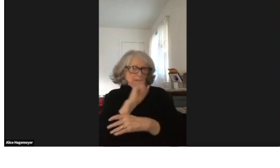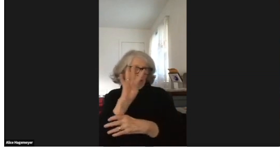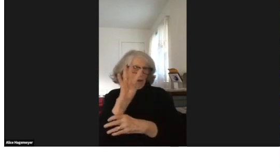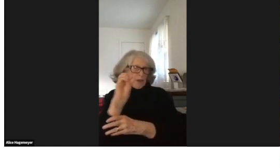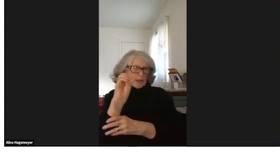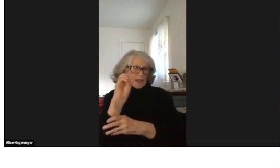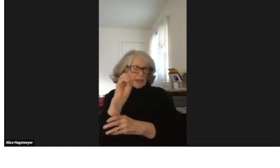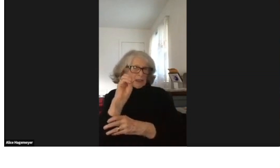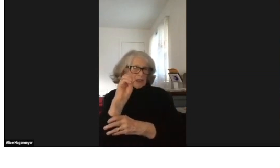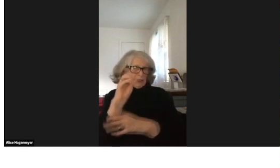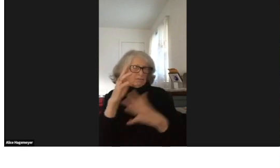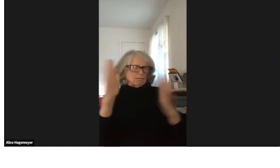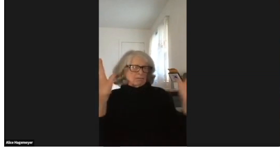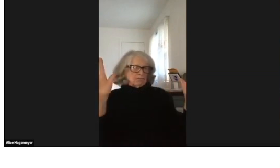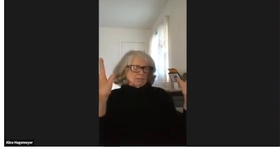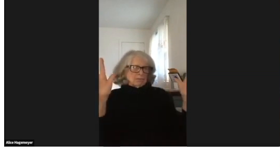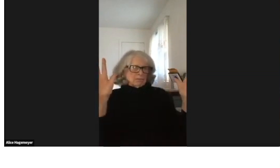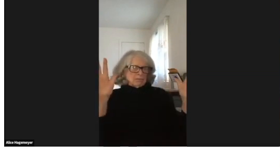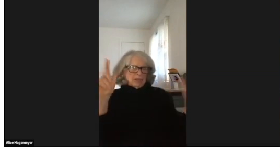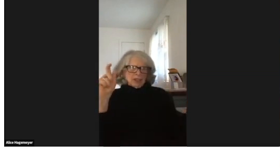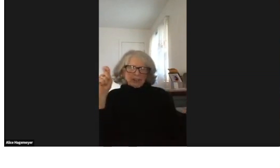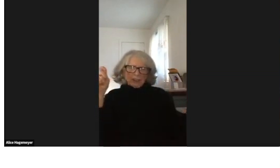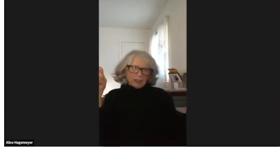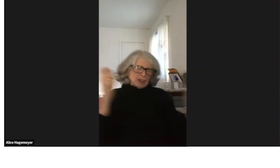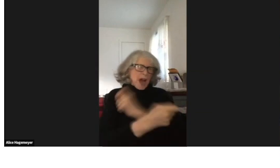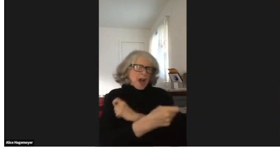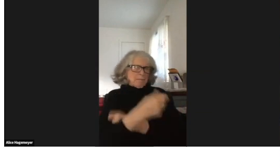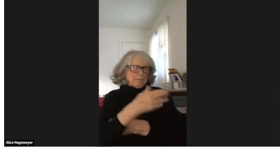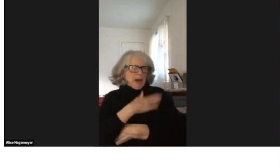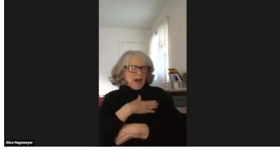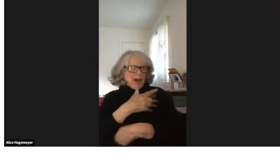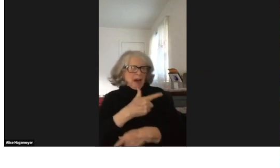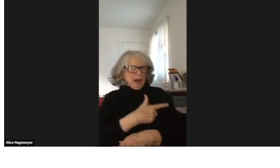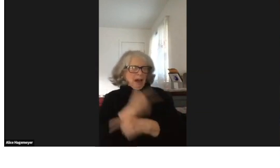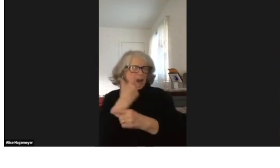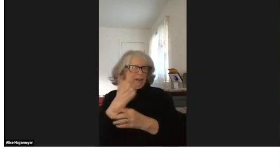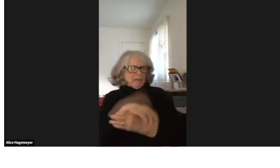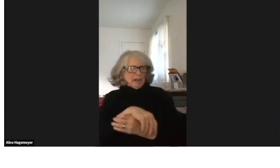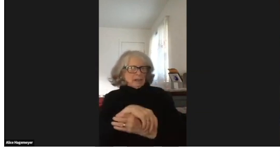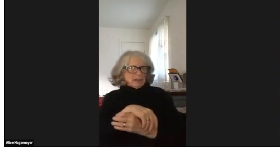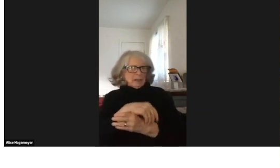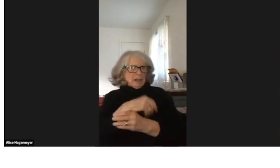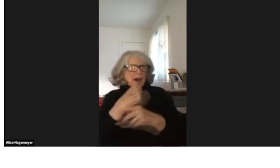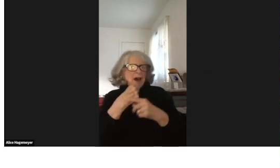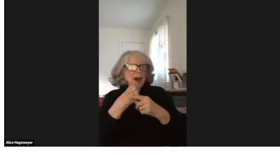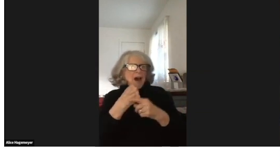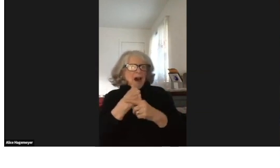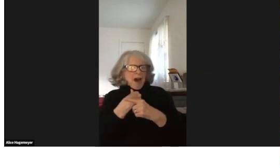I was 40 years old at the time. And it changed my life.